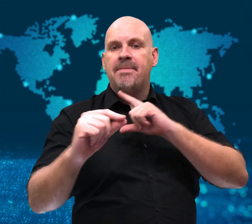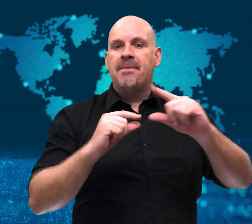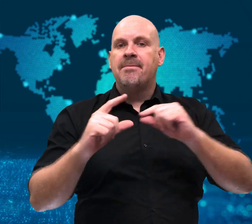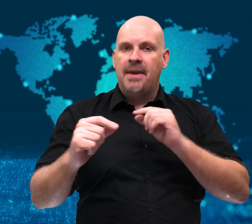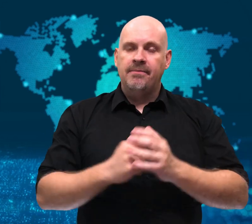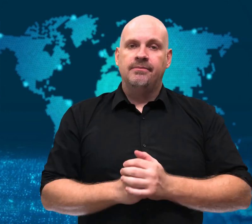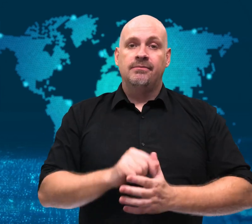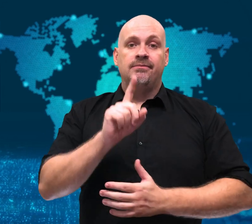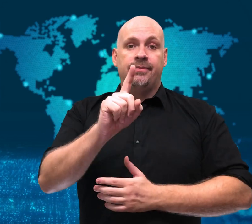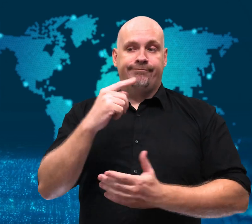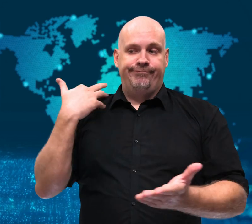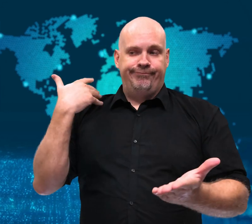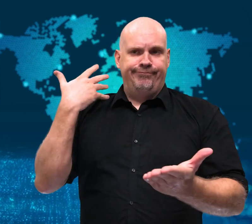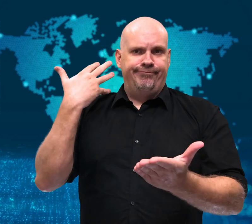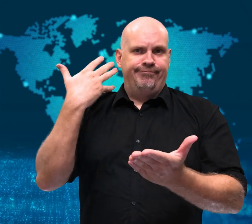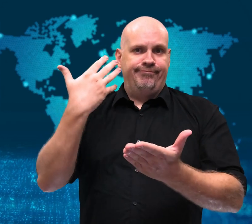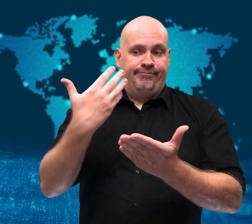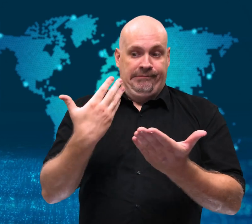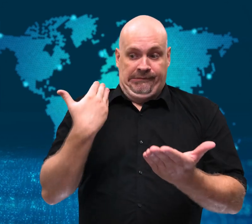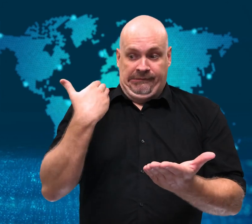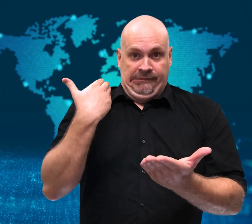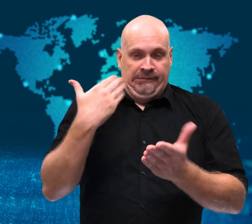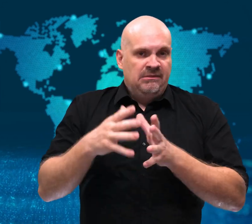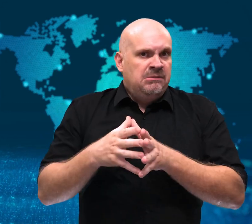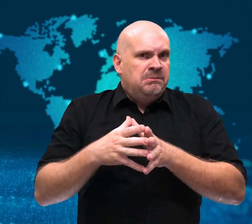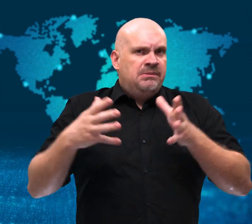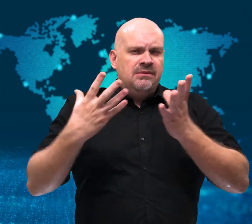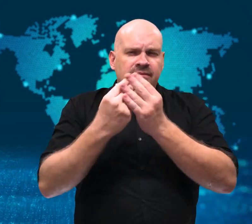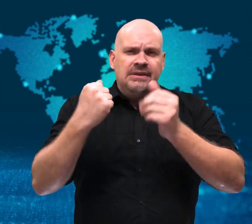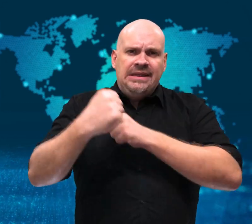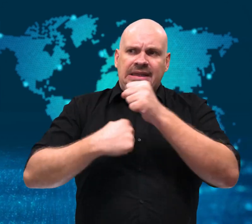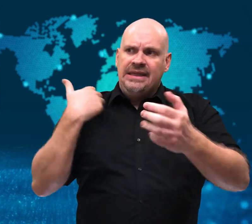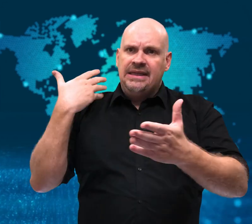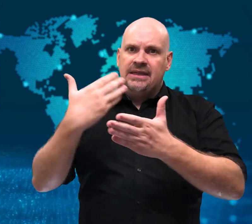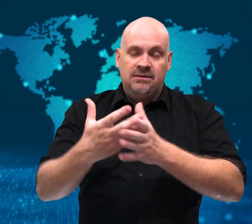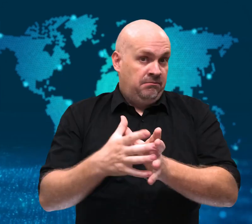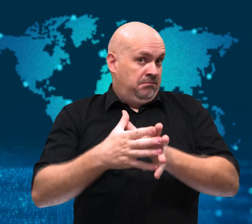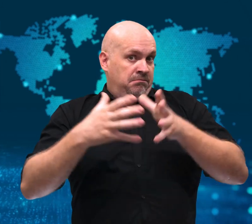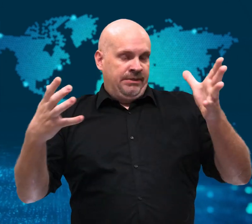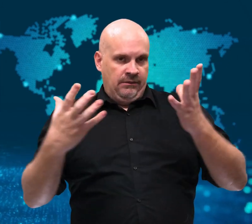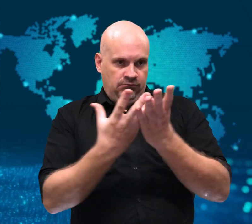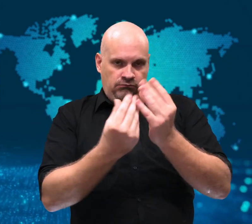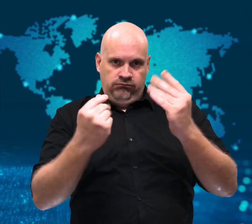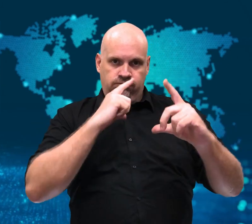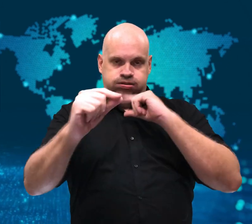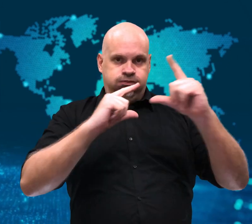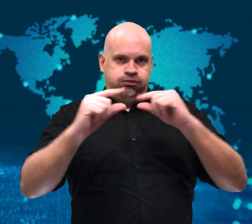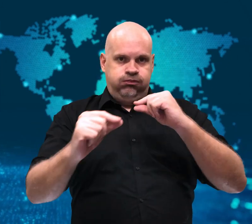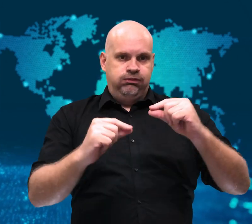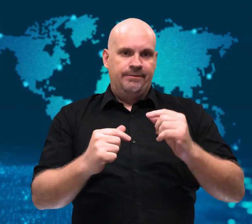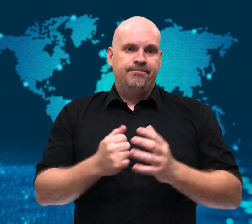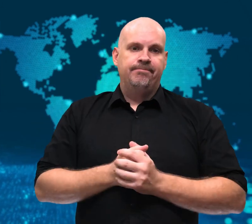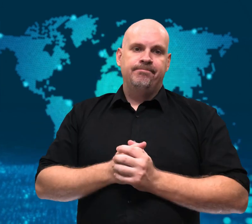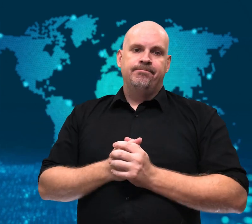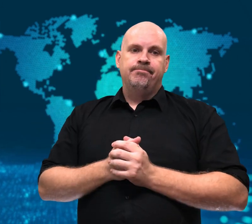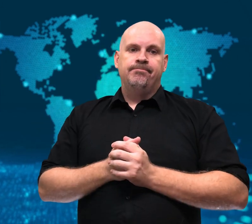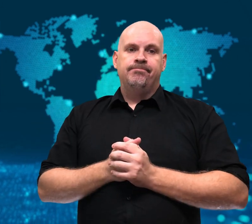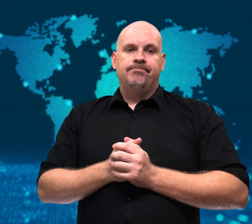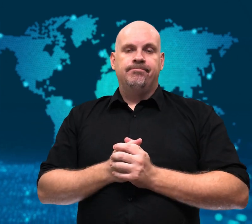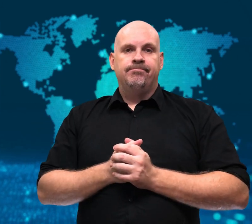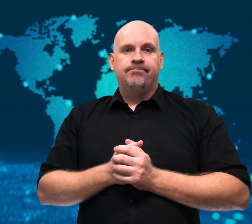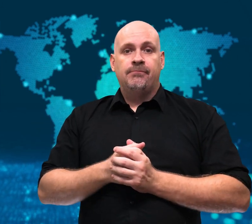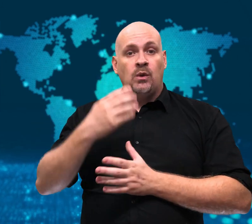but this was the largest defection of athletes in years.